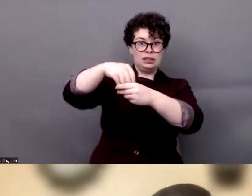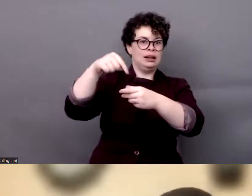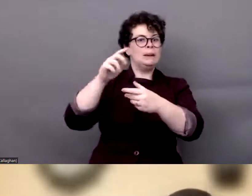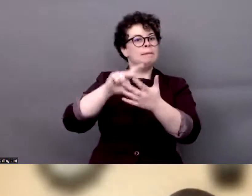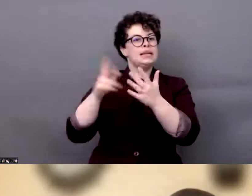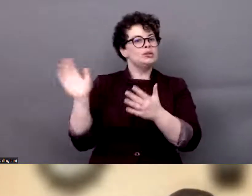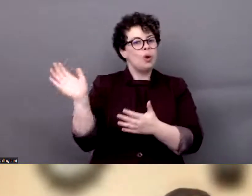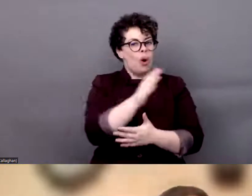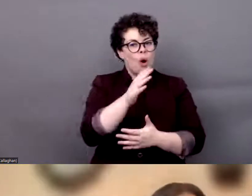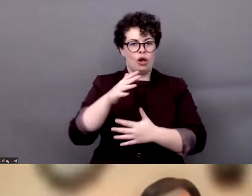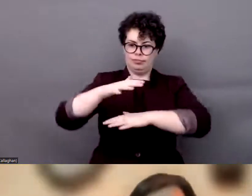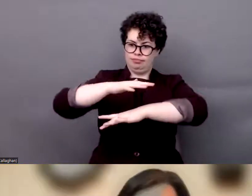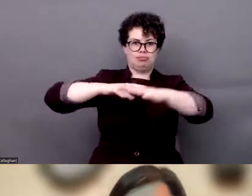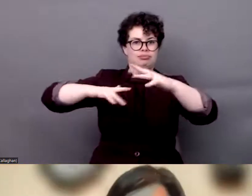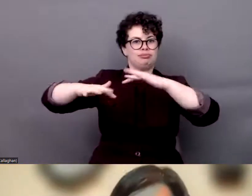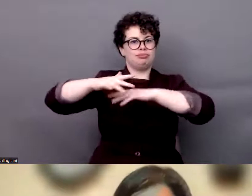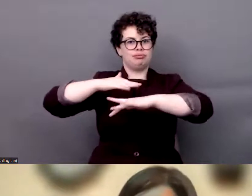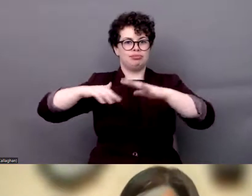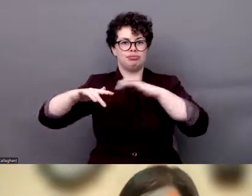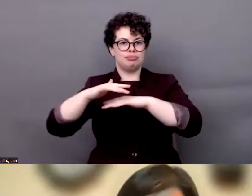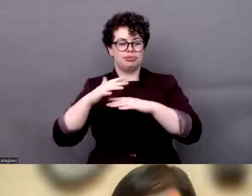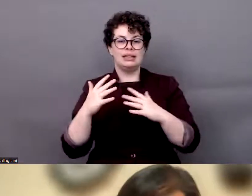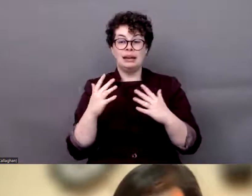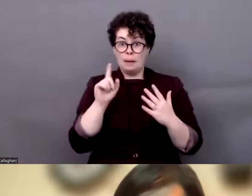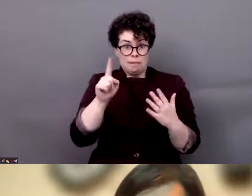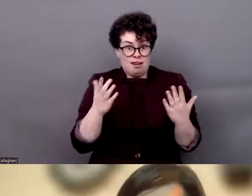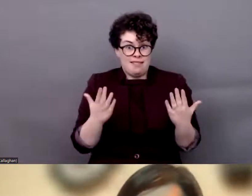disabilities, they are coming back from this pandemic to